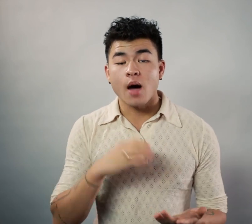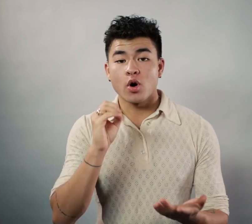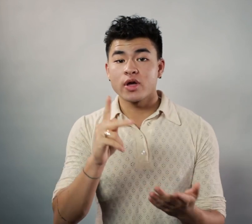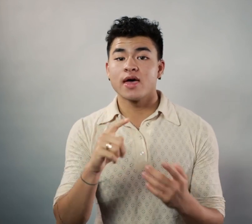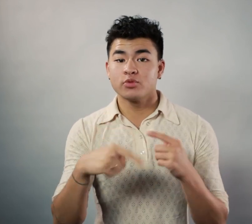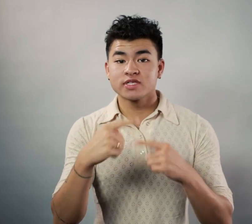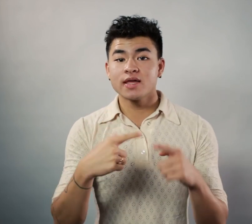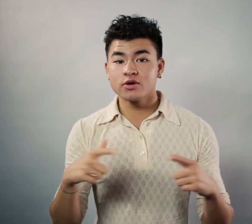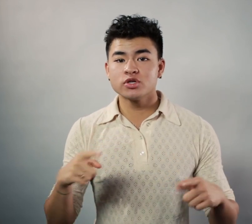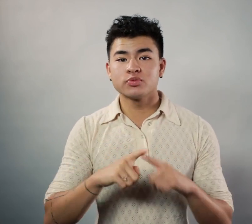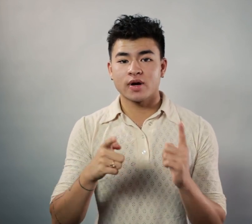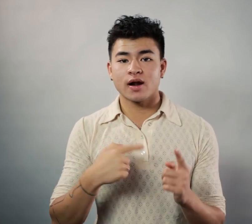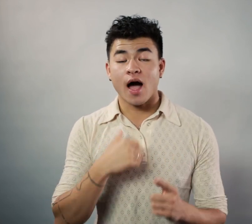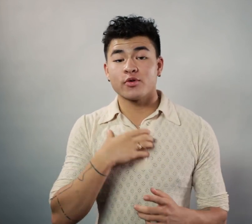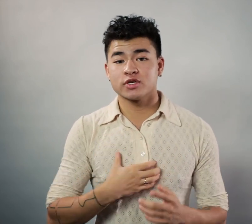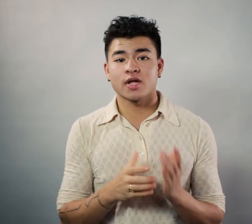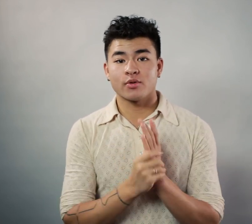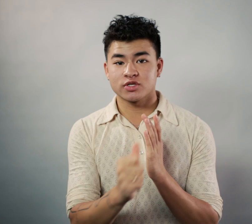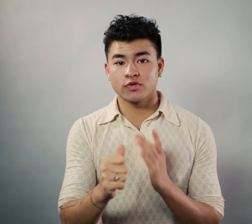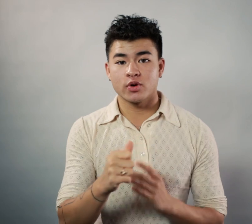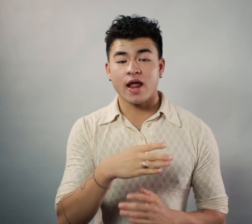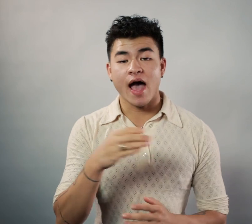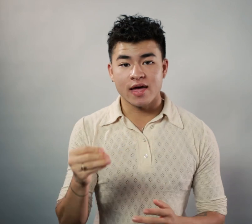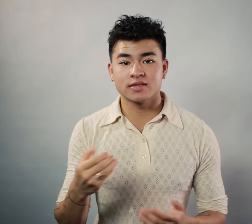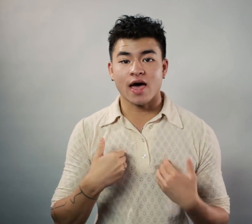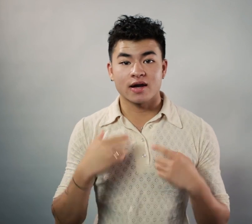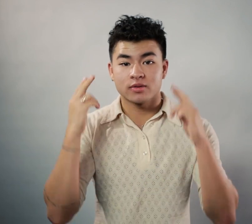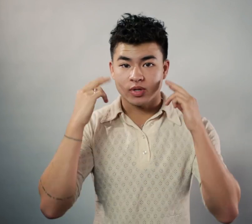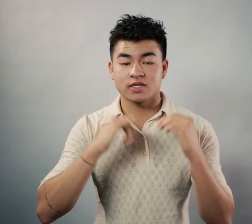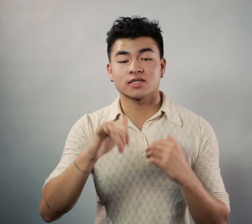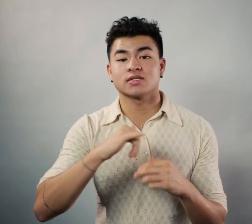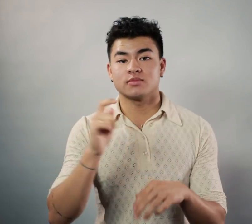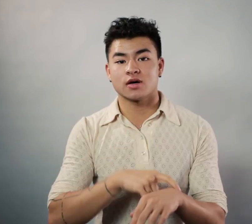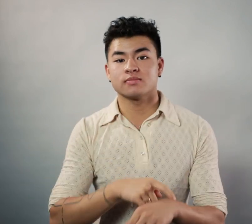I'm okay with sign language. But I wish that I was fluent and had implants at the same time.